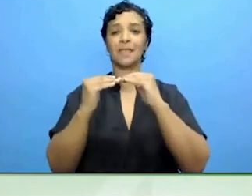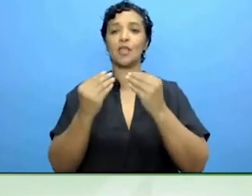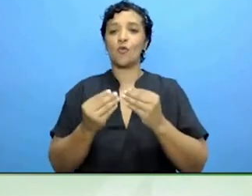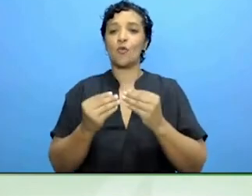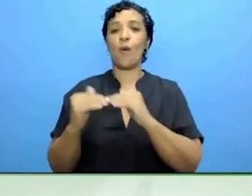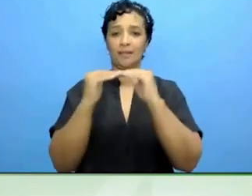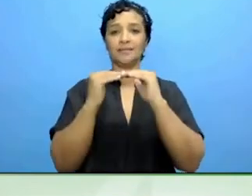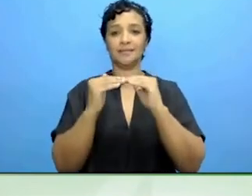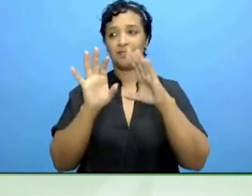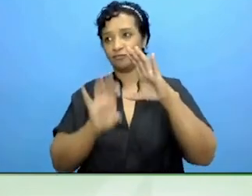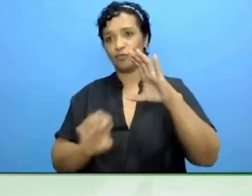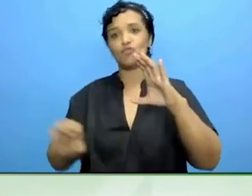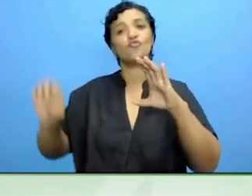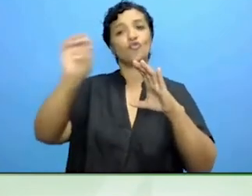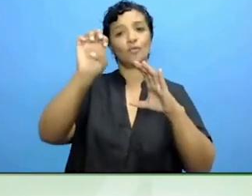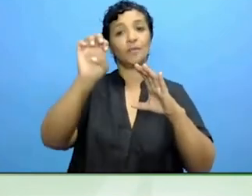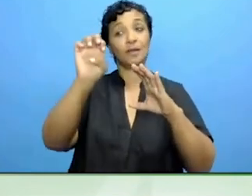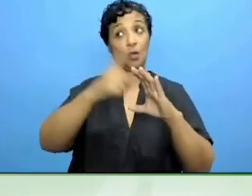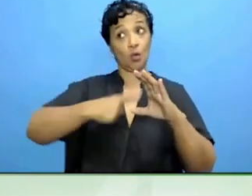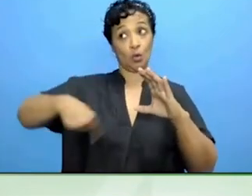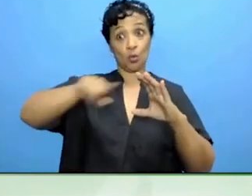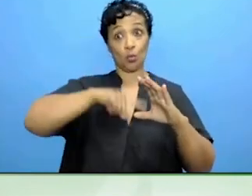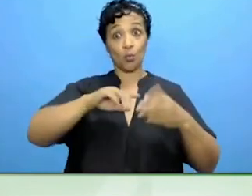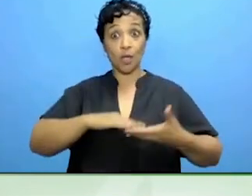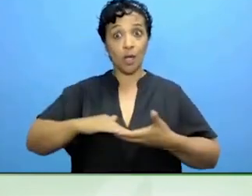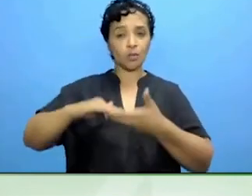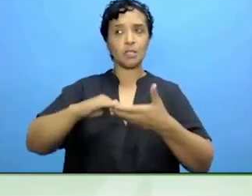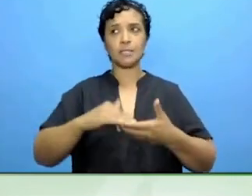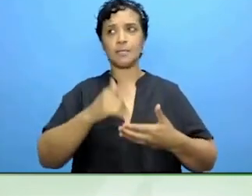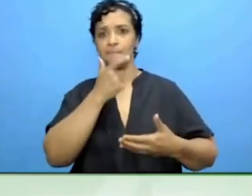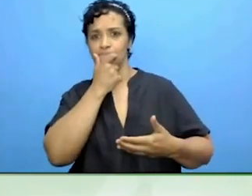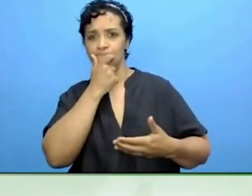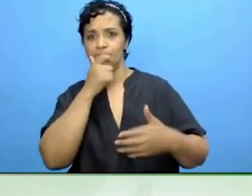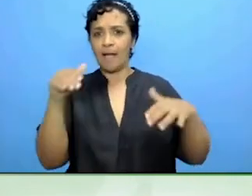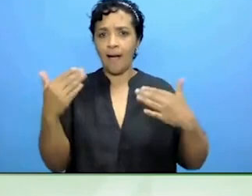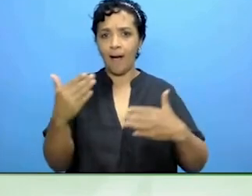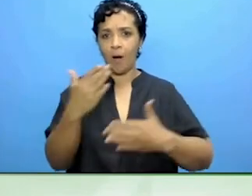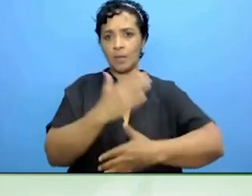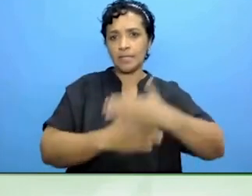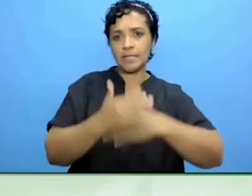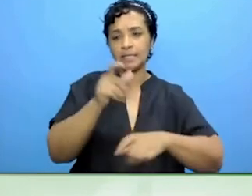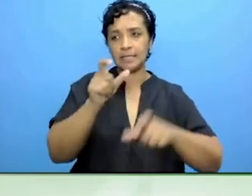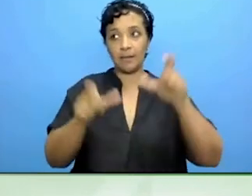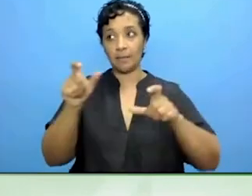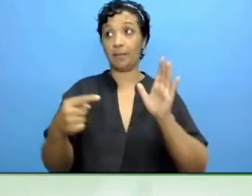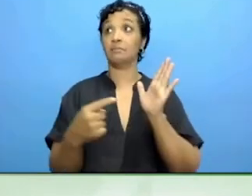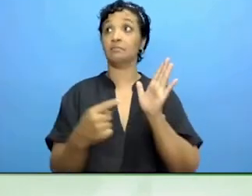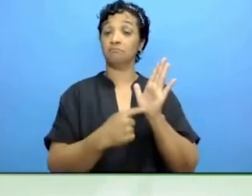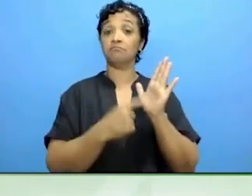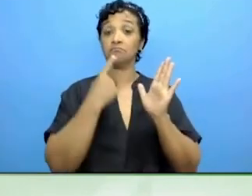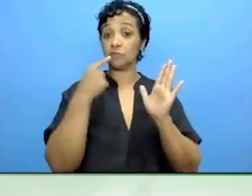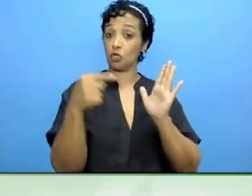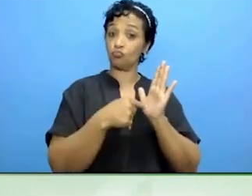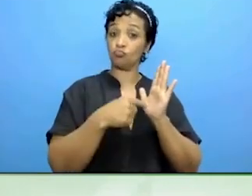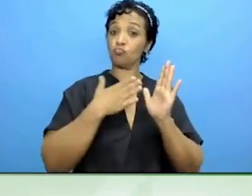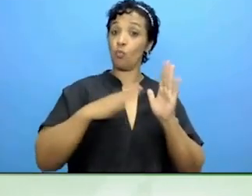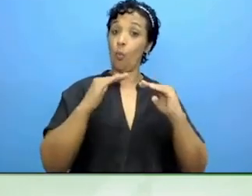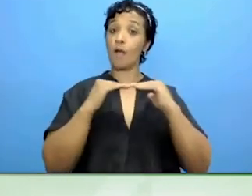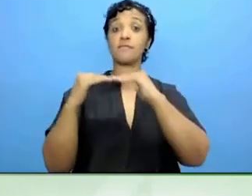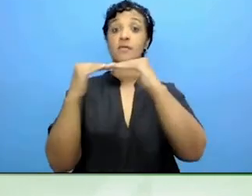organisations concerned in supporting persons with disability, you can use it as leverage in coming days, months, years.